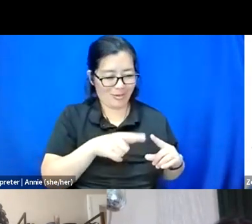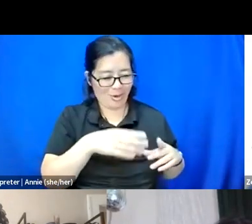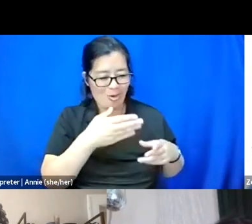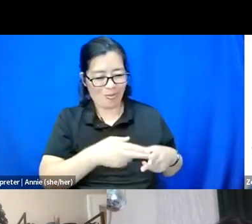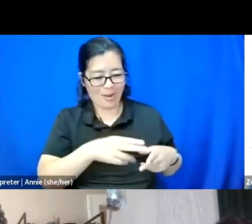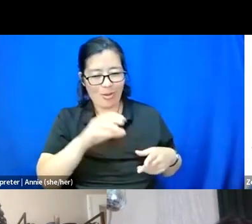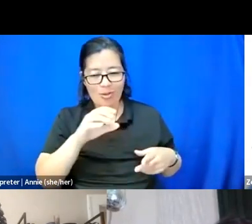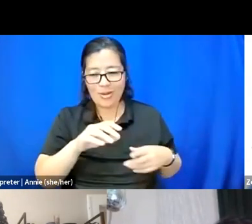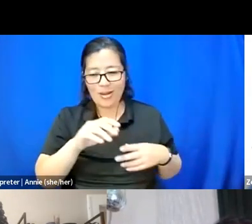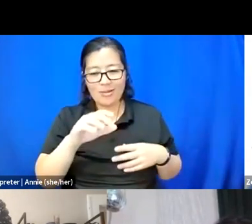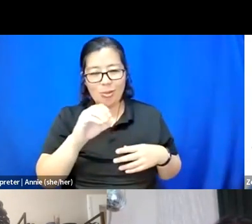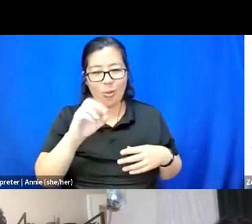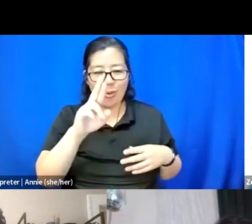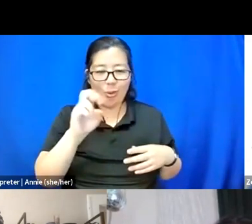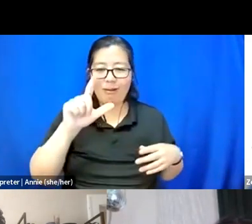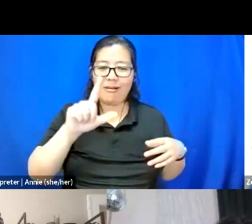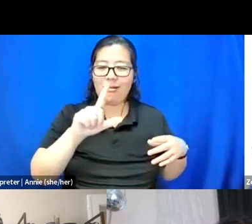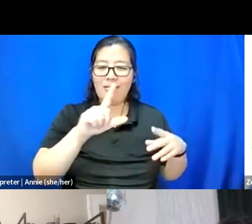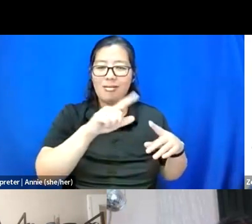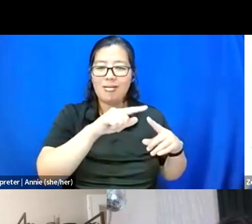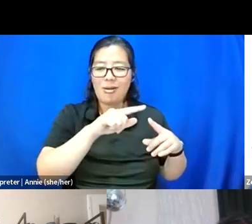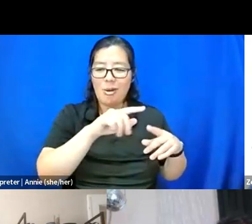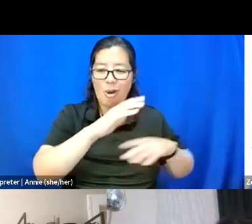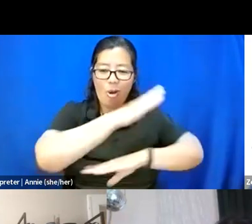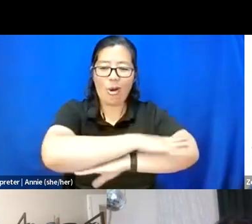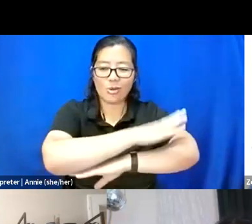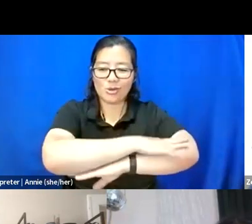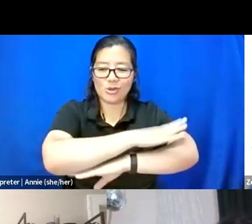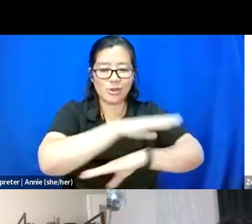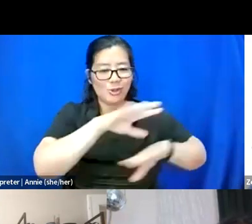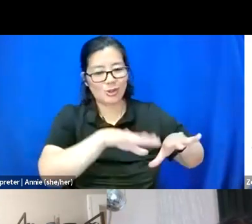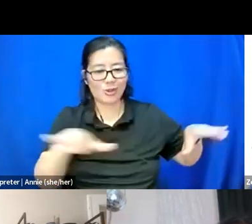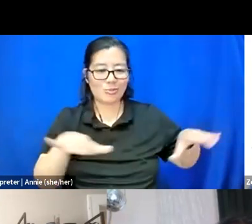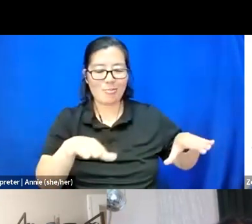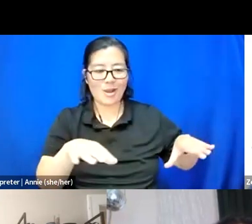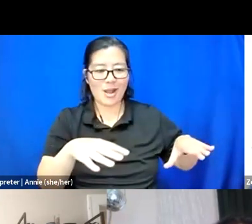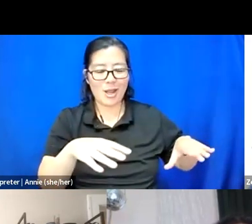My little, you know, yeah, got to have my little ode to myself in the corner.